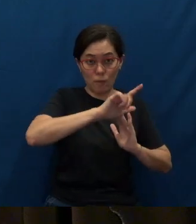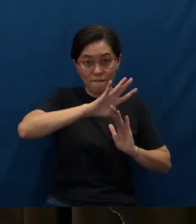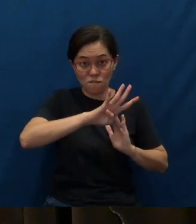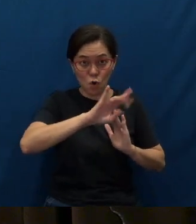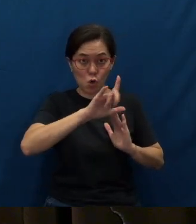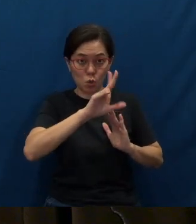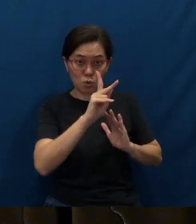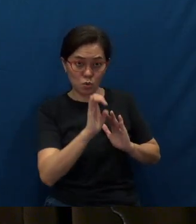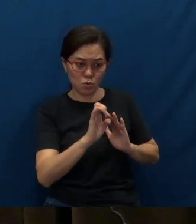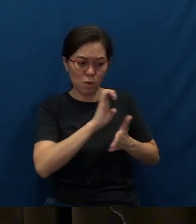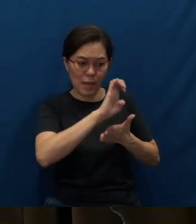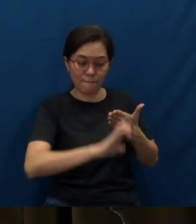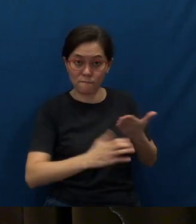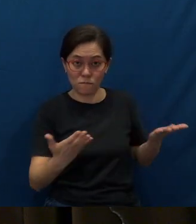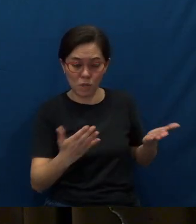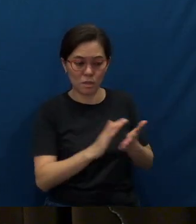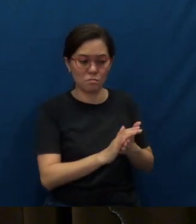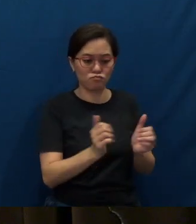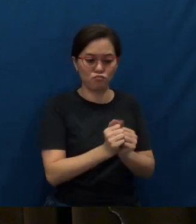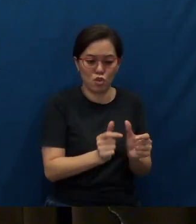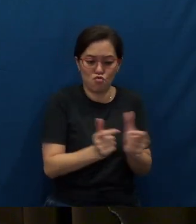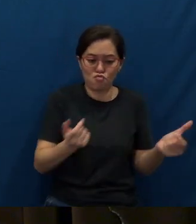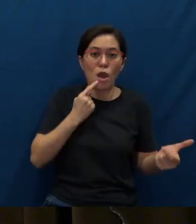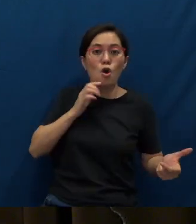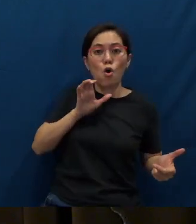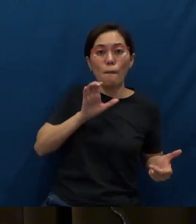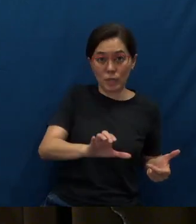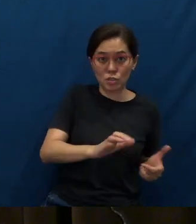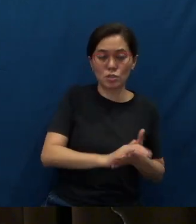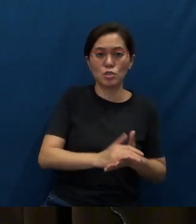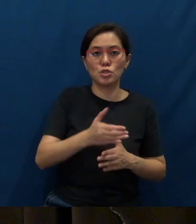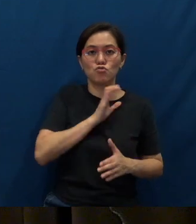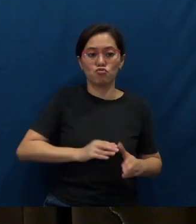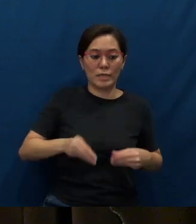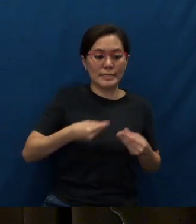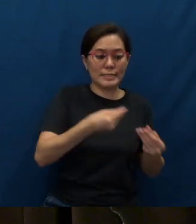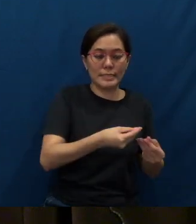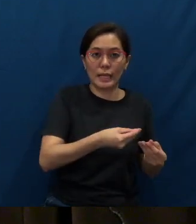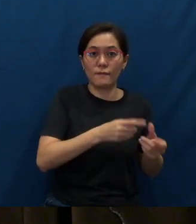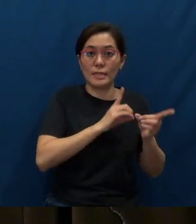Luke ended with the great commission that Christ gave to His disciples